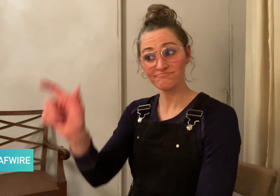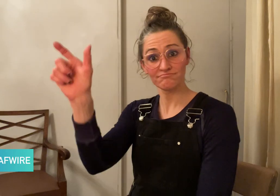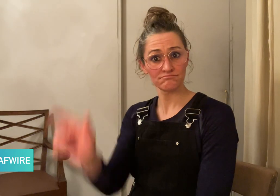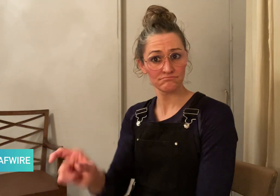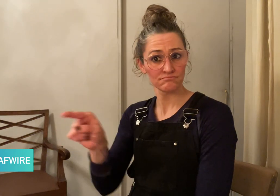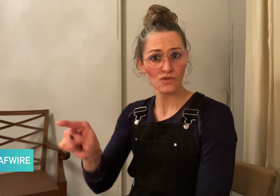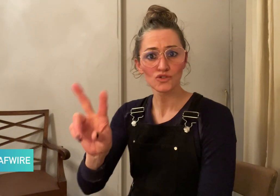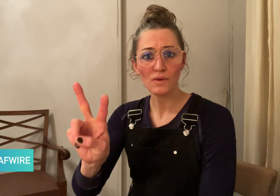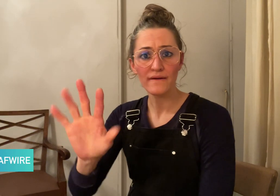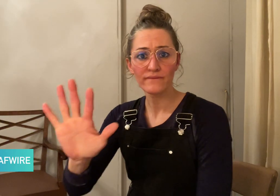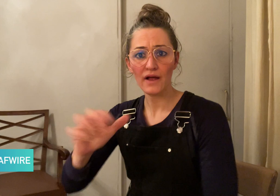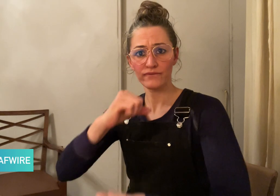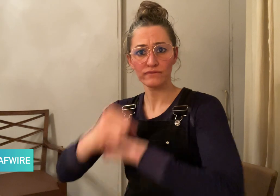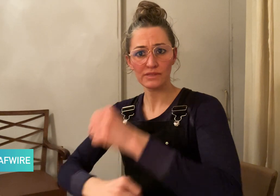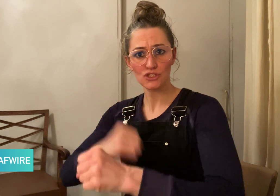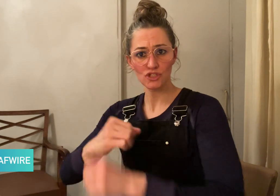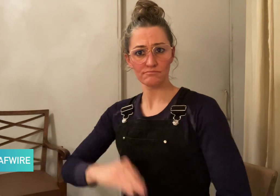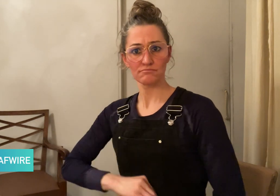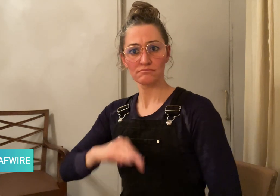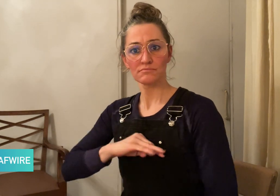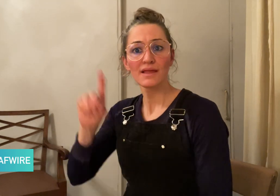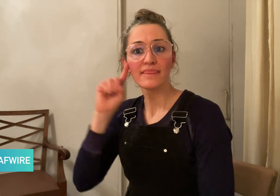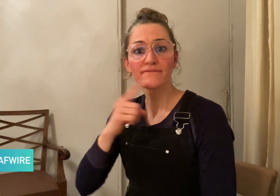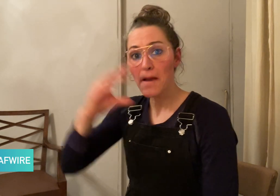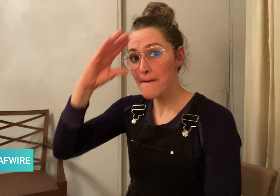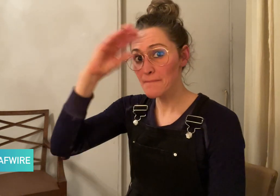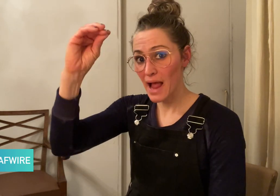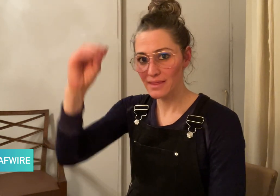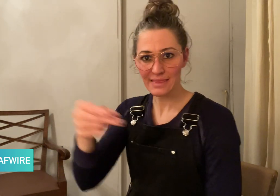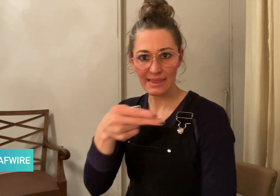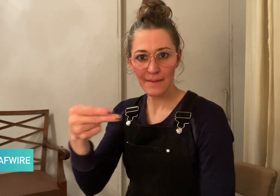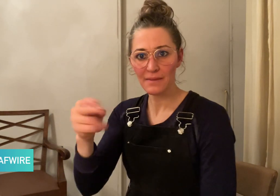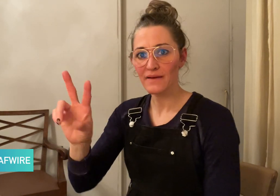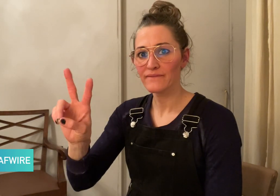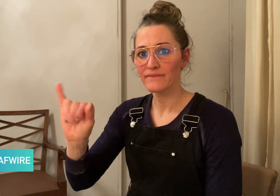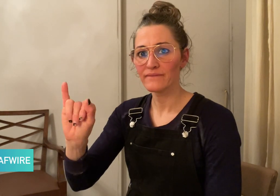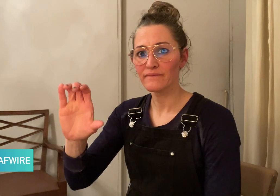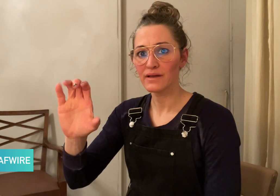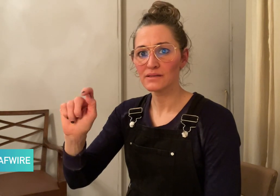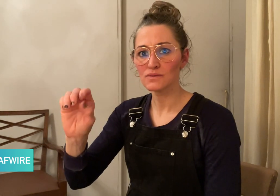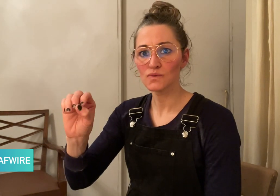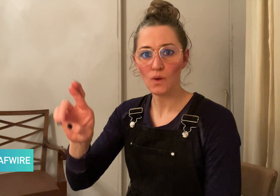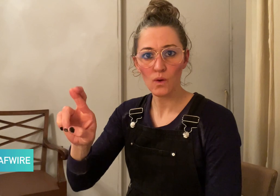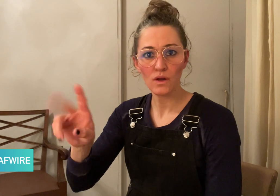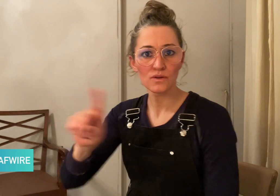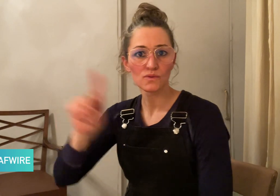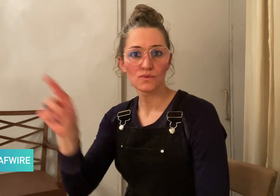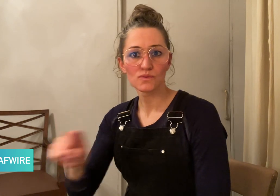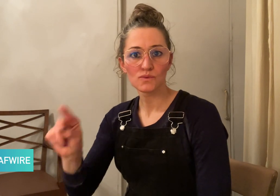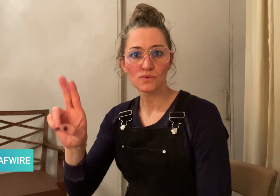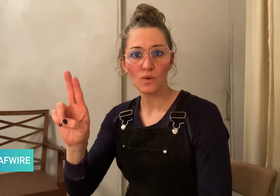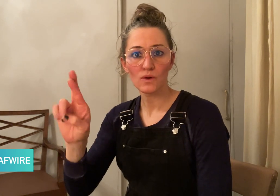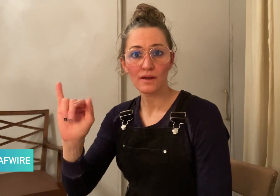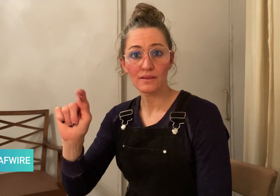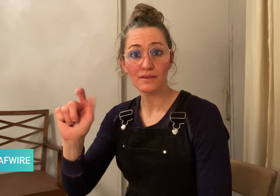A 25-year old Deaf man named Victor Zurita has become